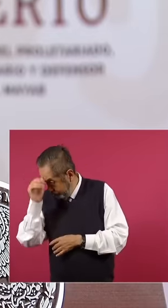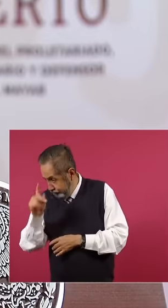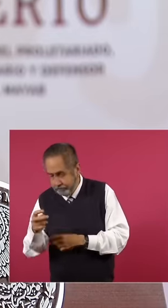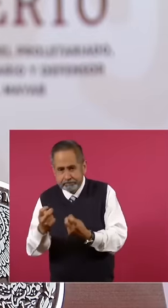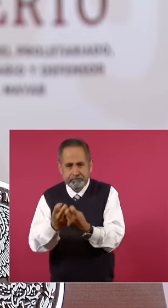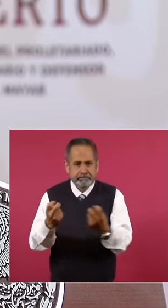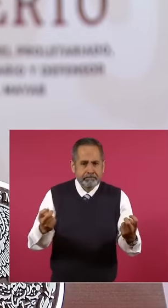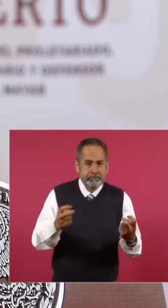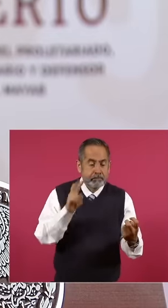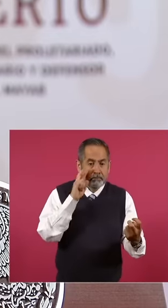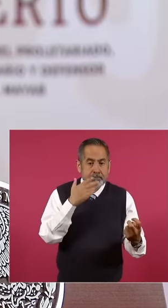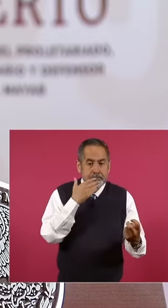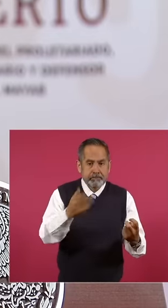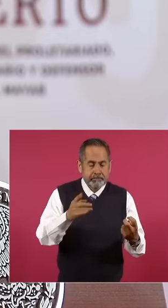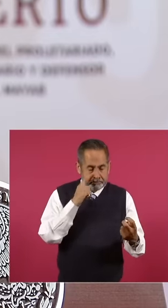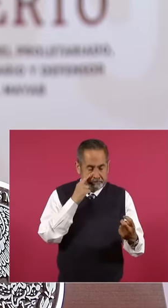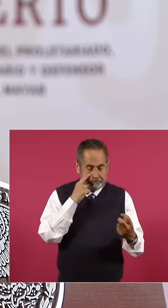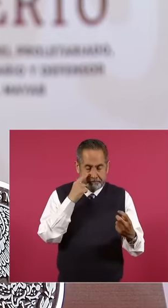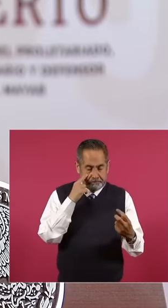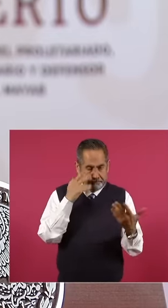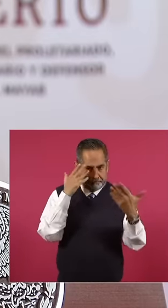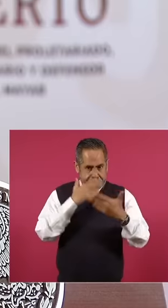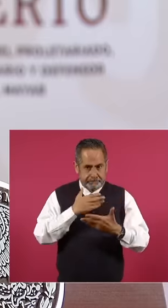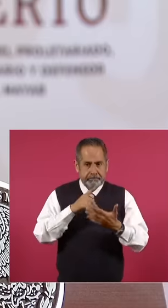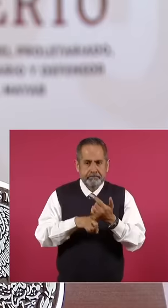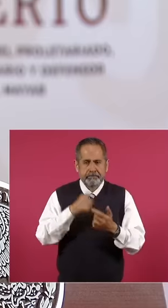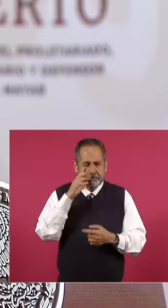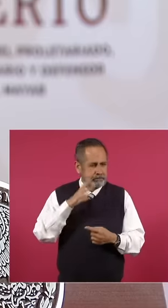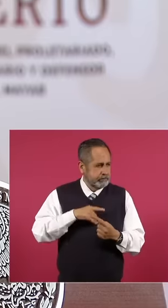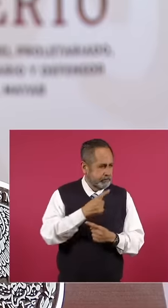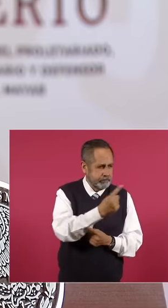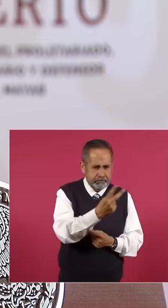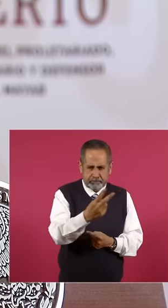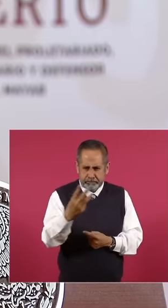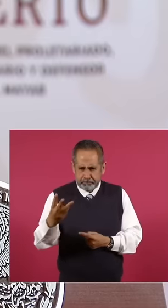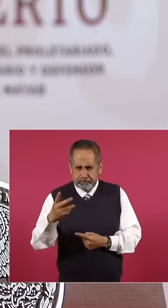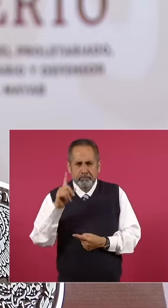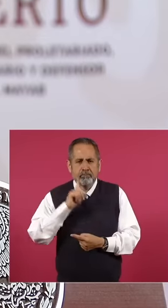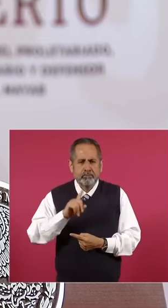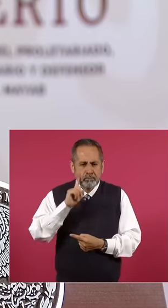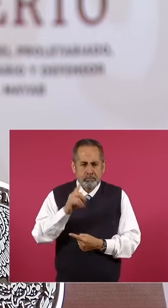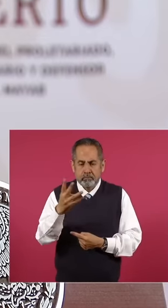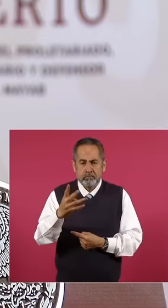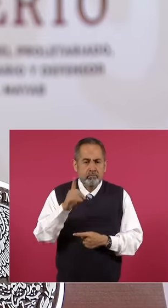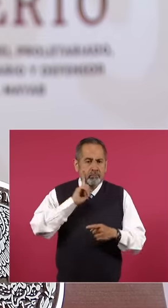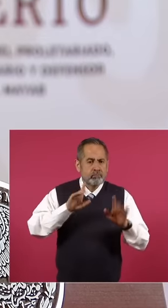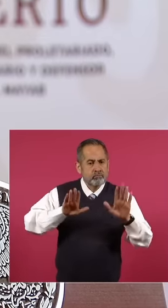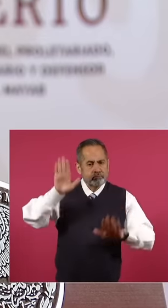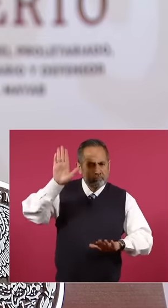well because I have myopia but I have here one two three women four raising your hand if you like